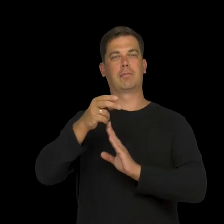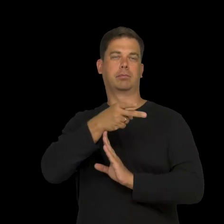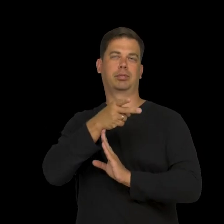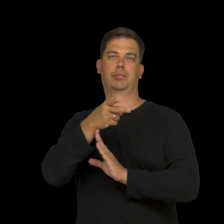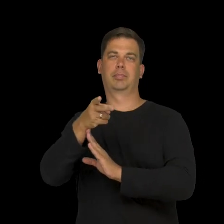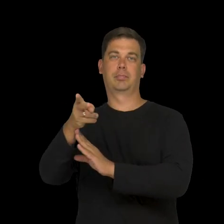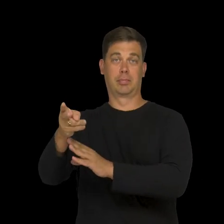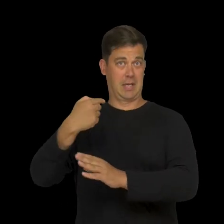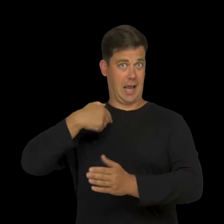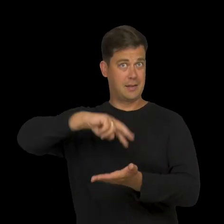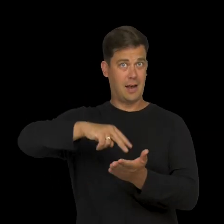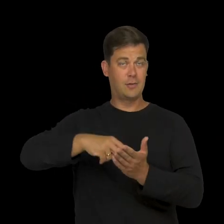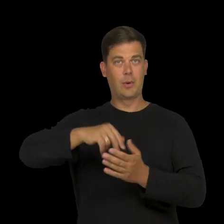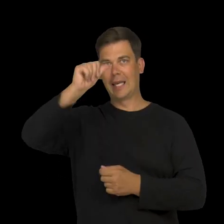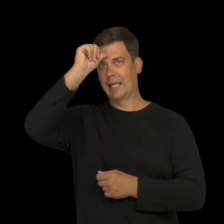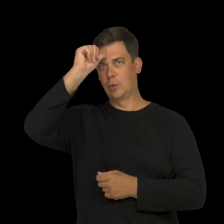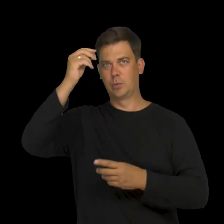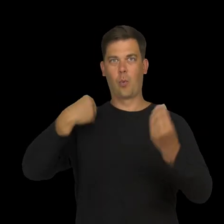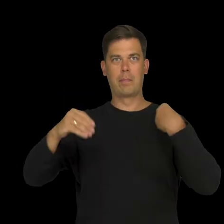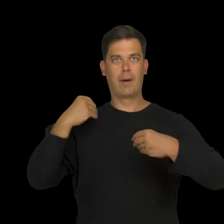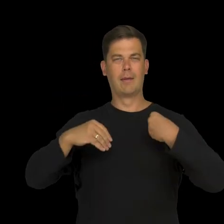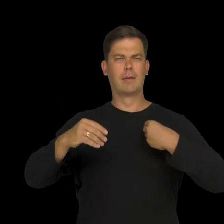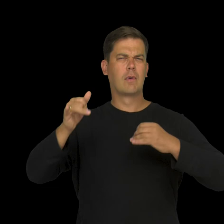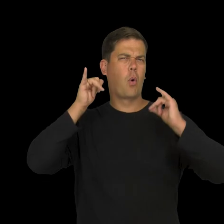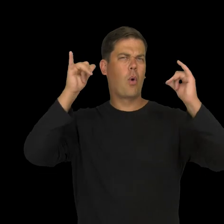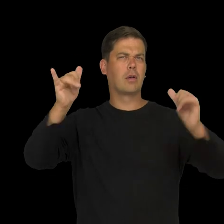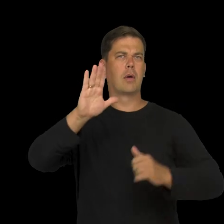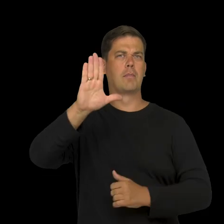I filmed with a digital camera as I danced in Indian outfit.